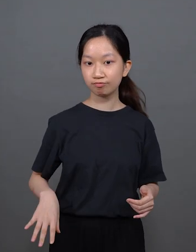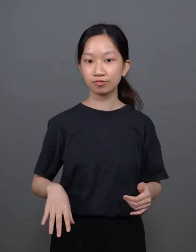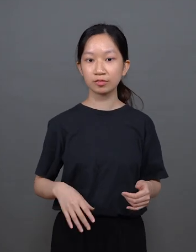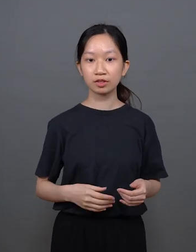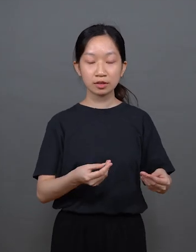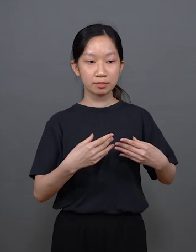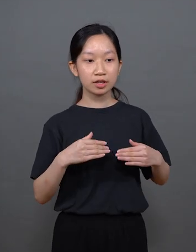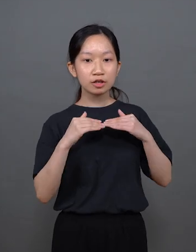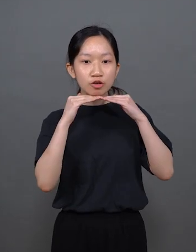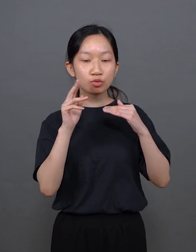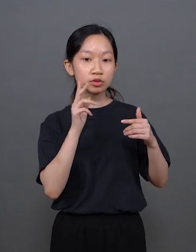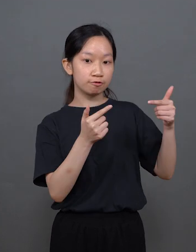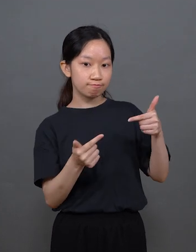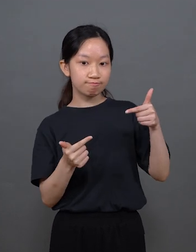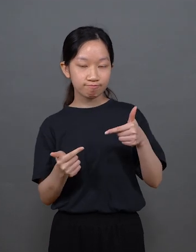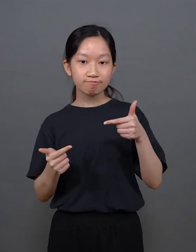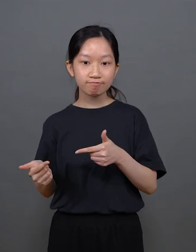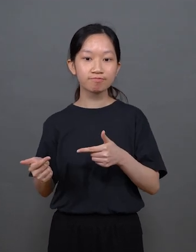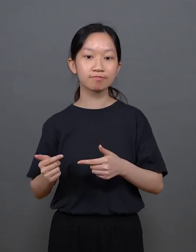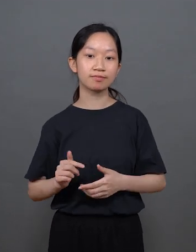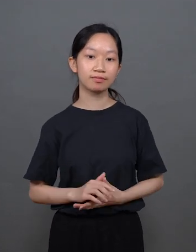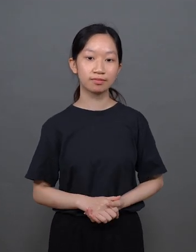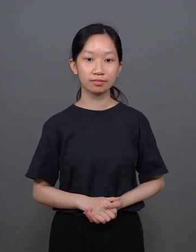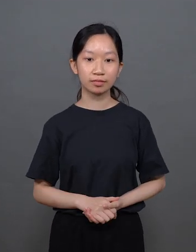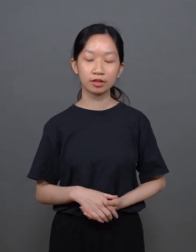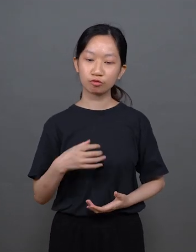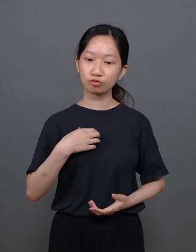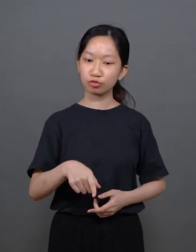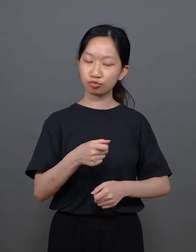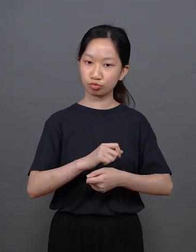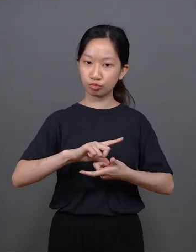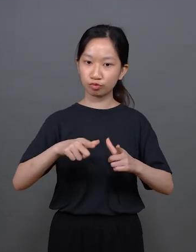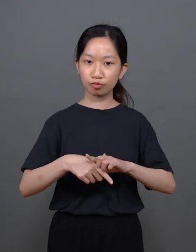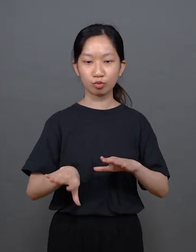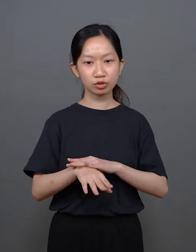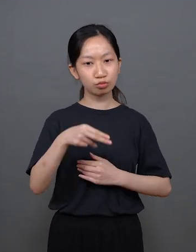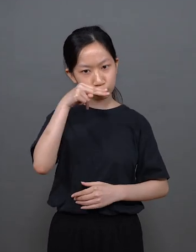the sense of anticipation never gets resolved I think it’s a rather abstract treatment